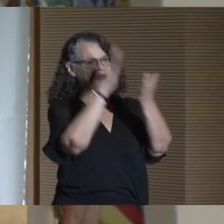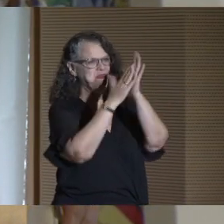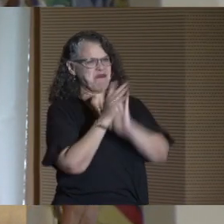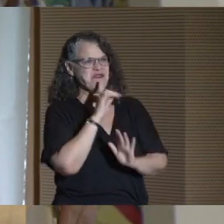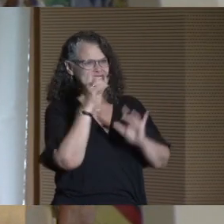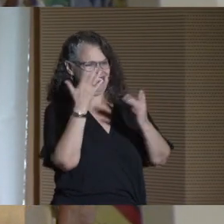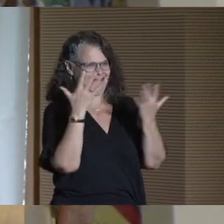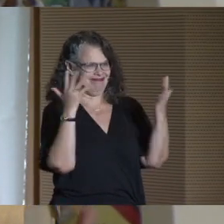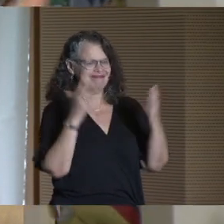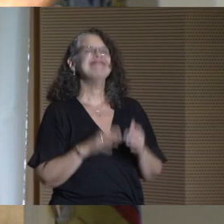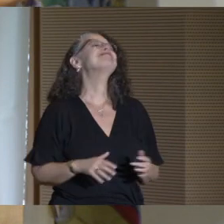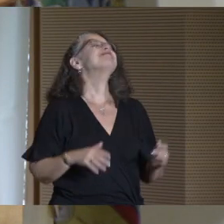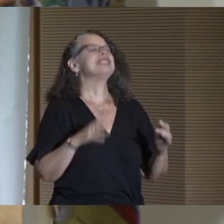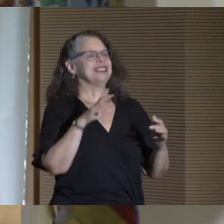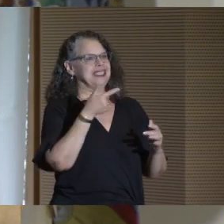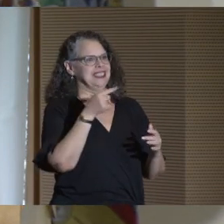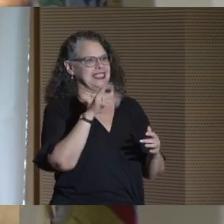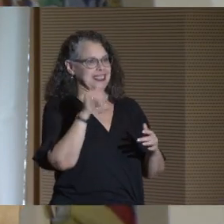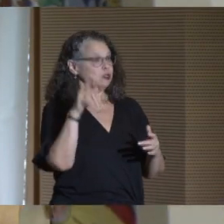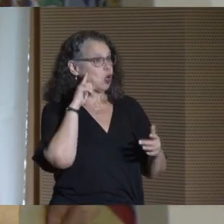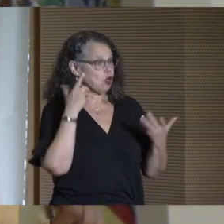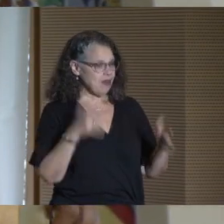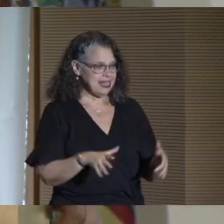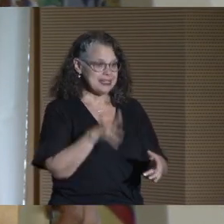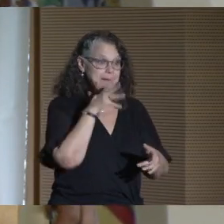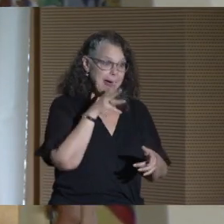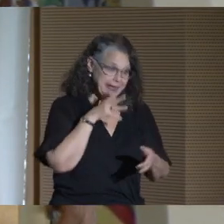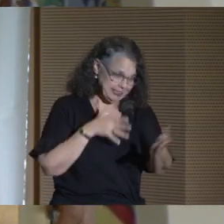Gesy, as you heard, a mommy. Right.